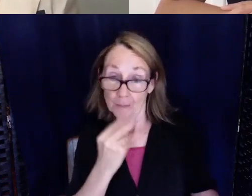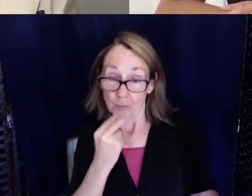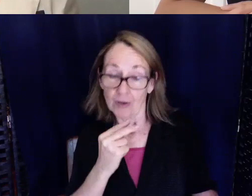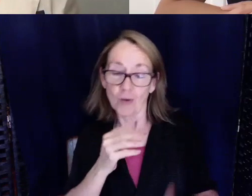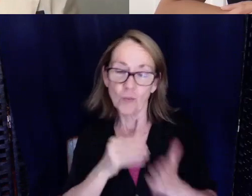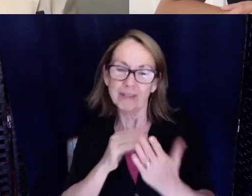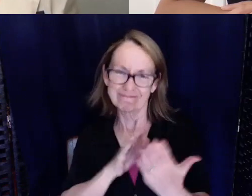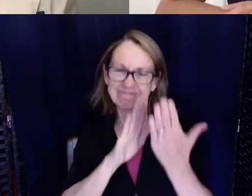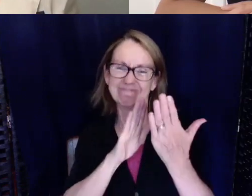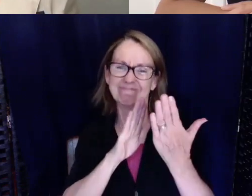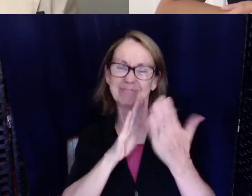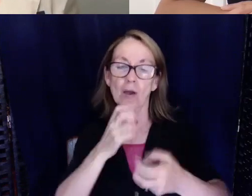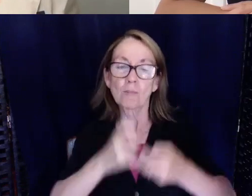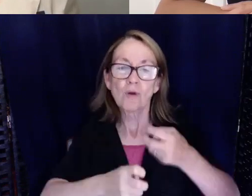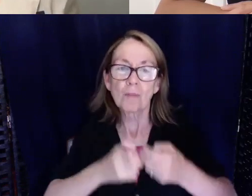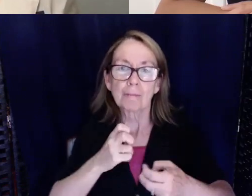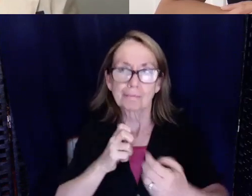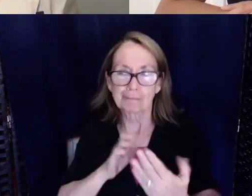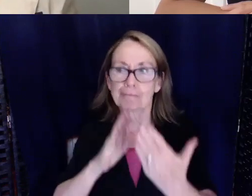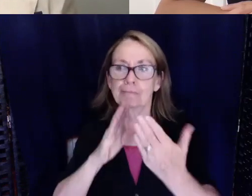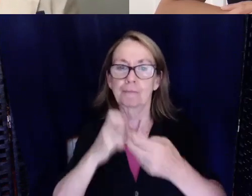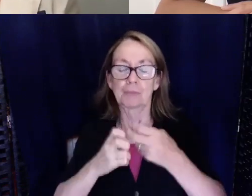that problem with our doctors or nurses or